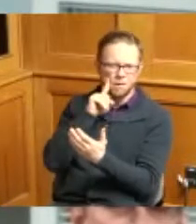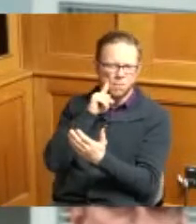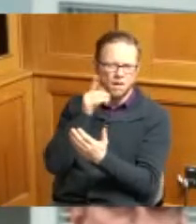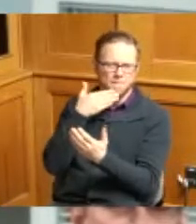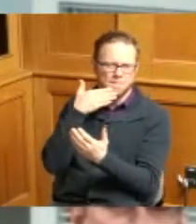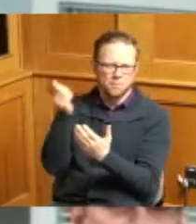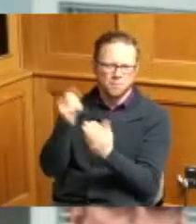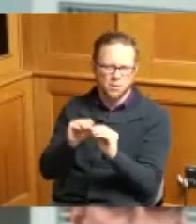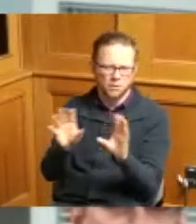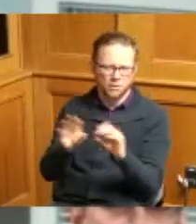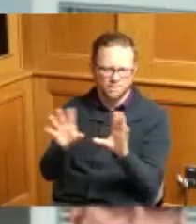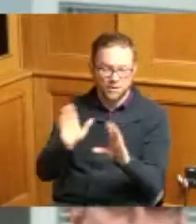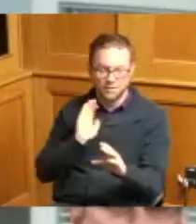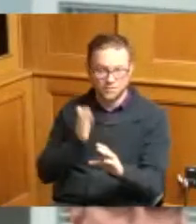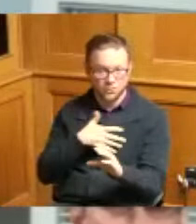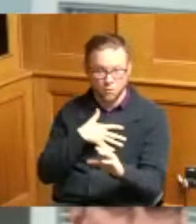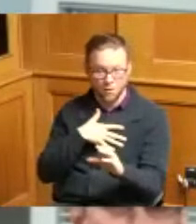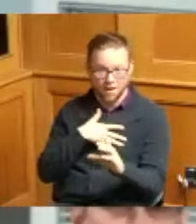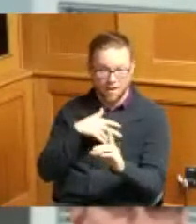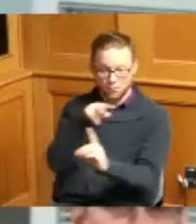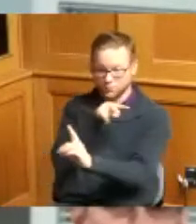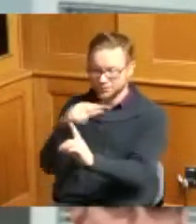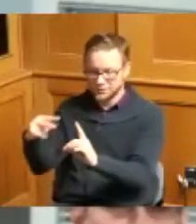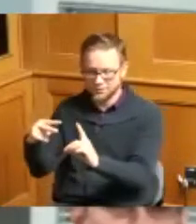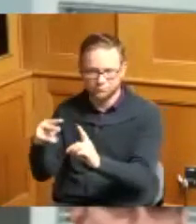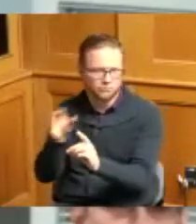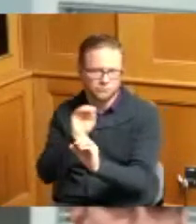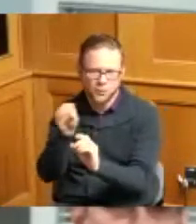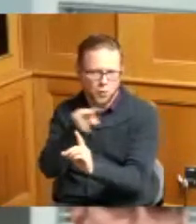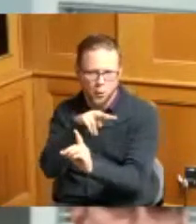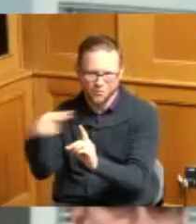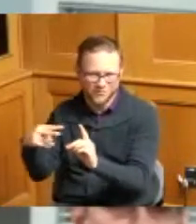our position is that we don't have a position and that this Board is the appropriate board to